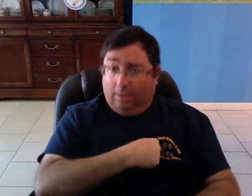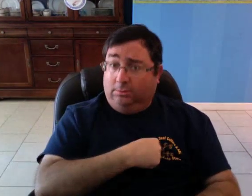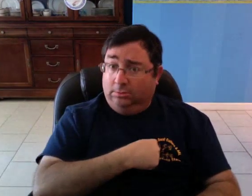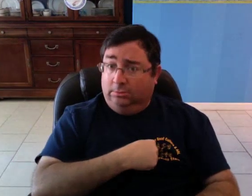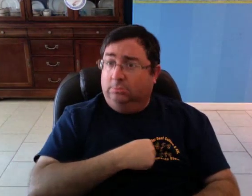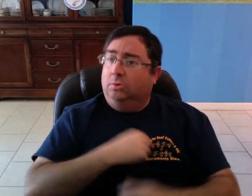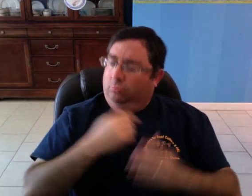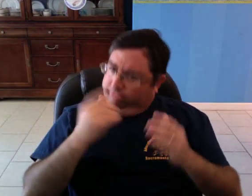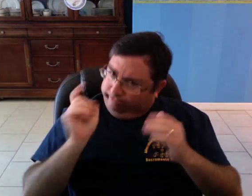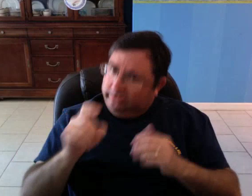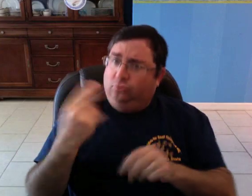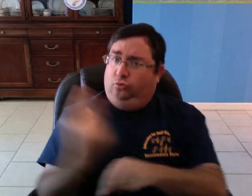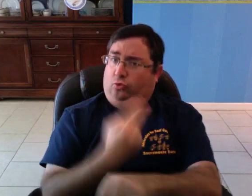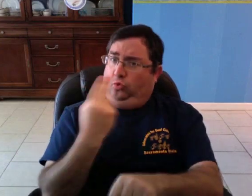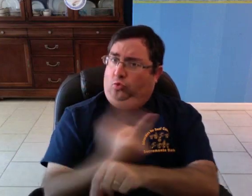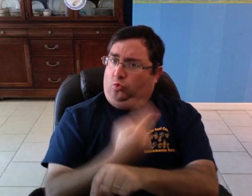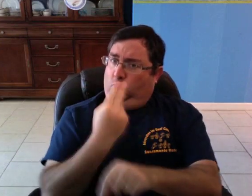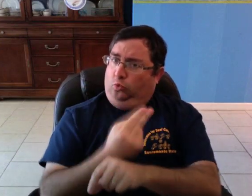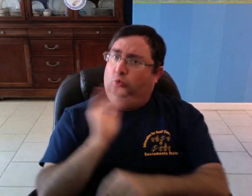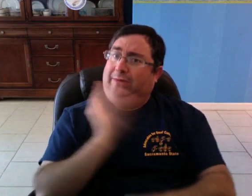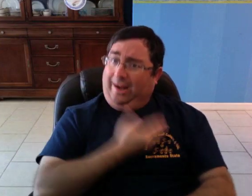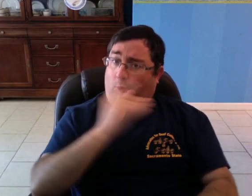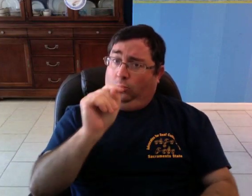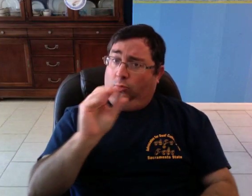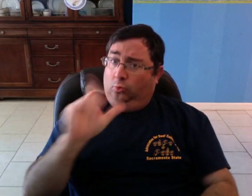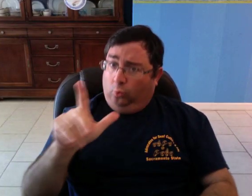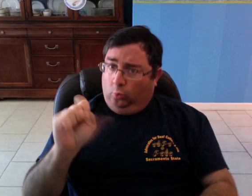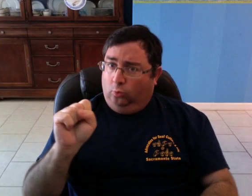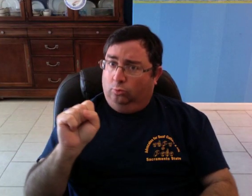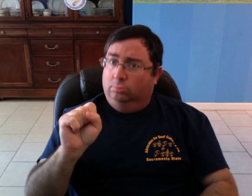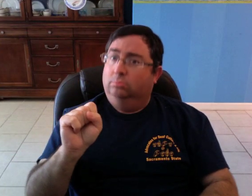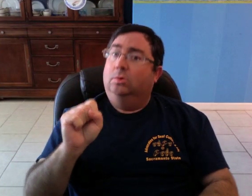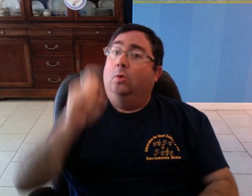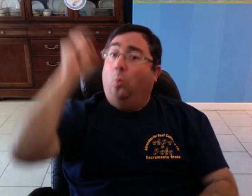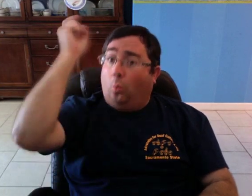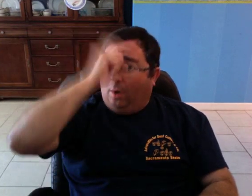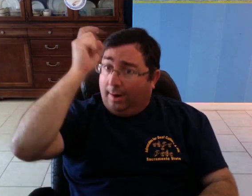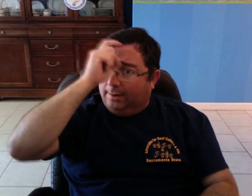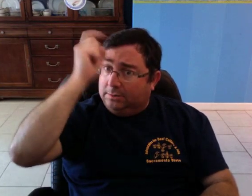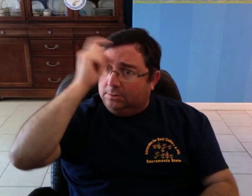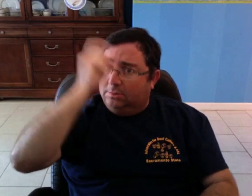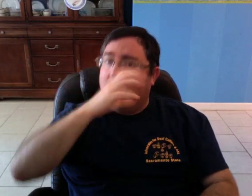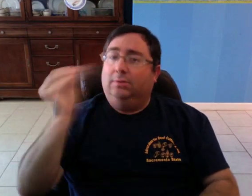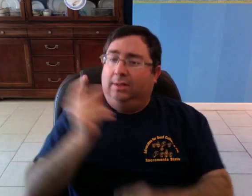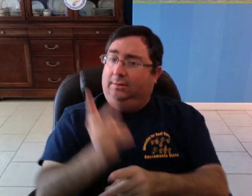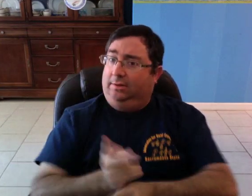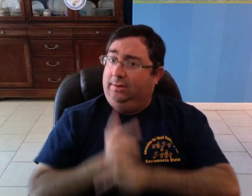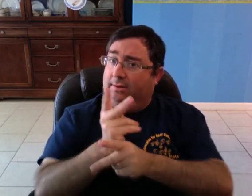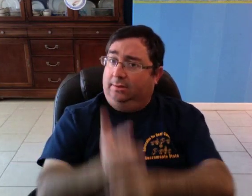We should use our tools wisely and carefully.